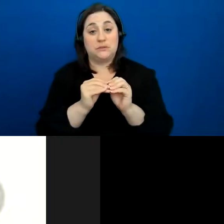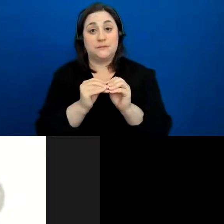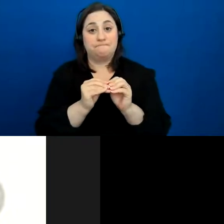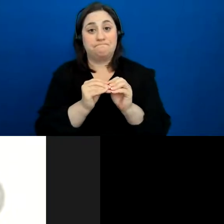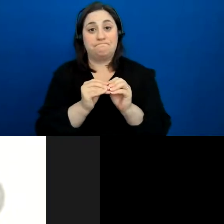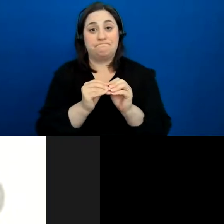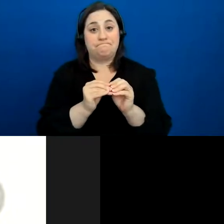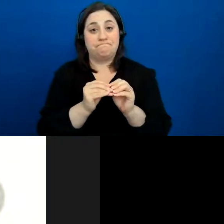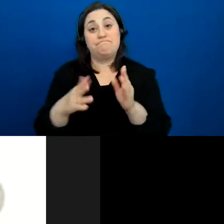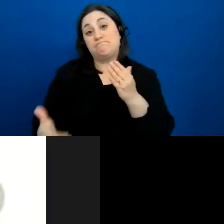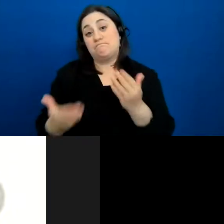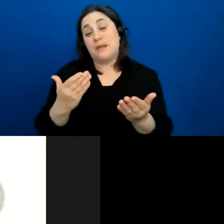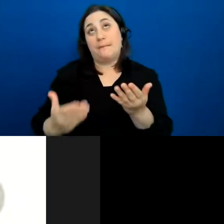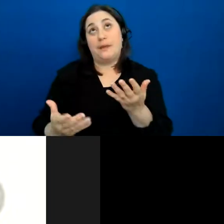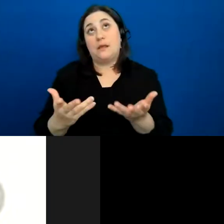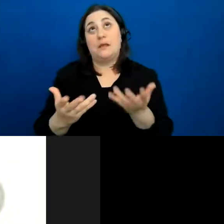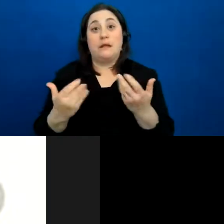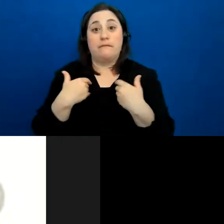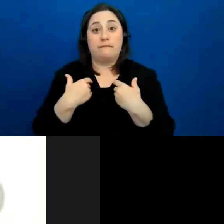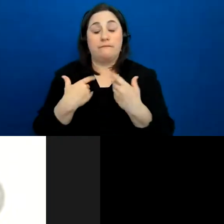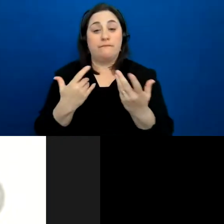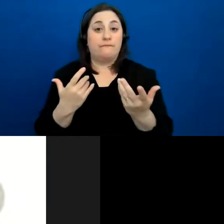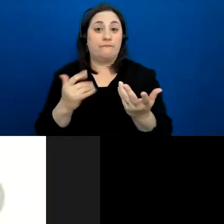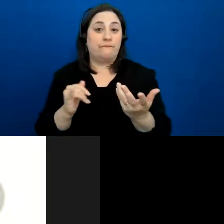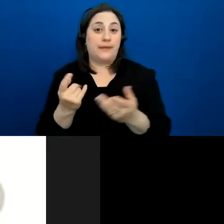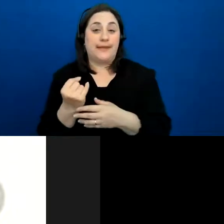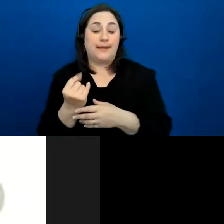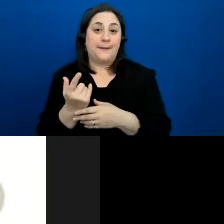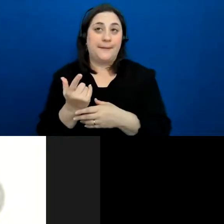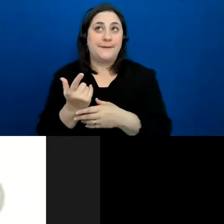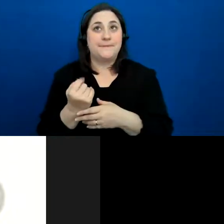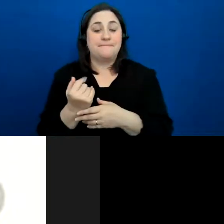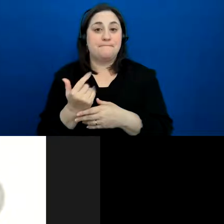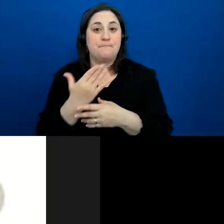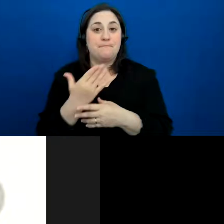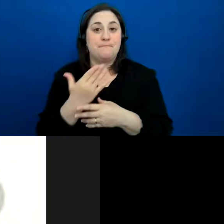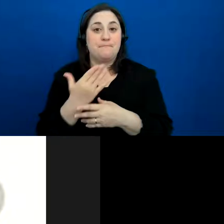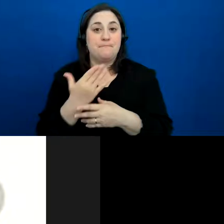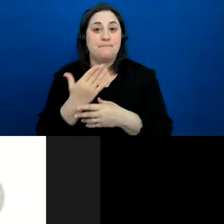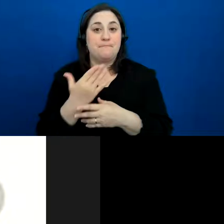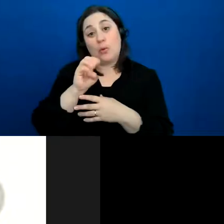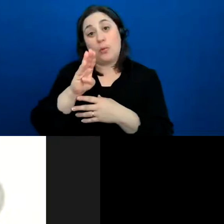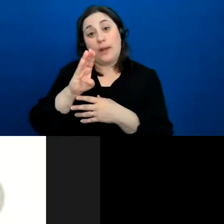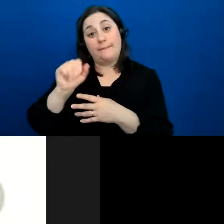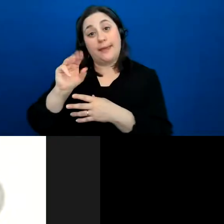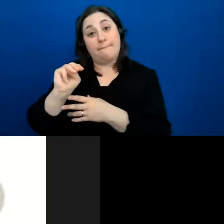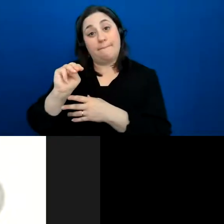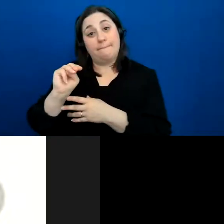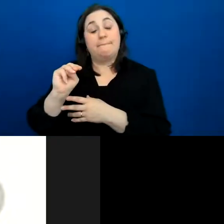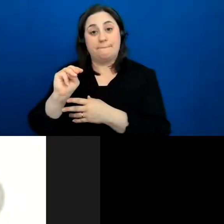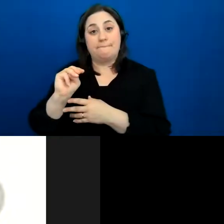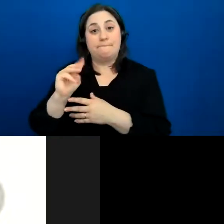maybe getting a little bit better of a WebCam, or little bit better of a microphone,